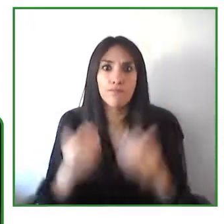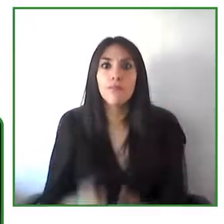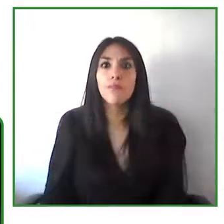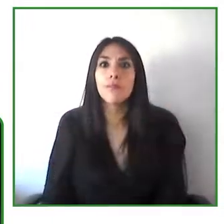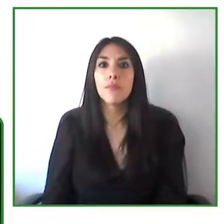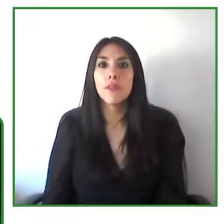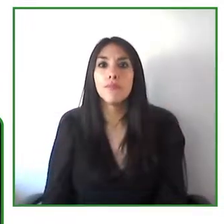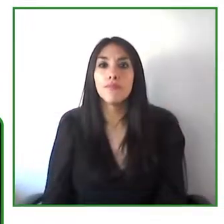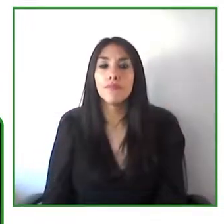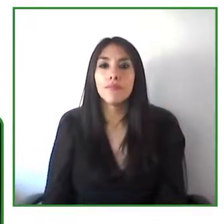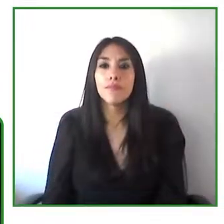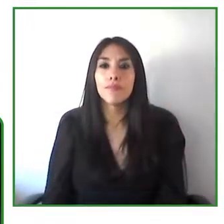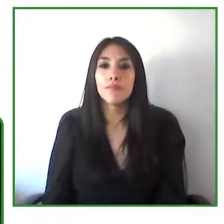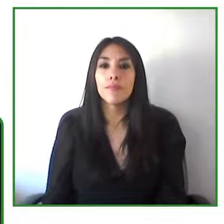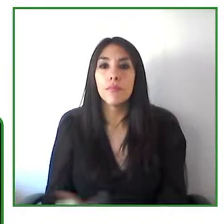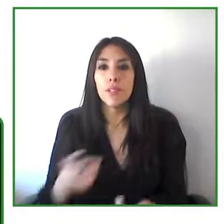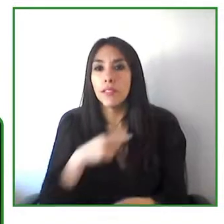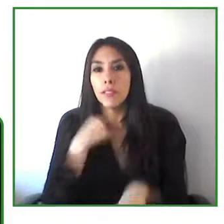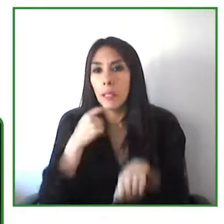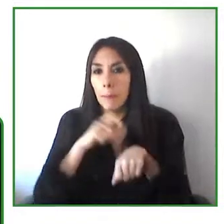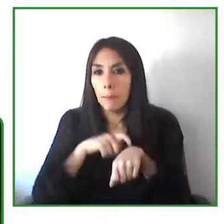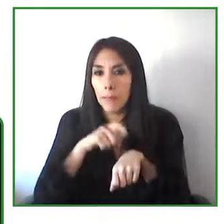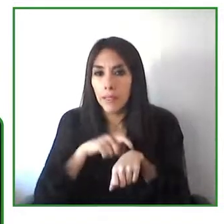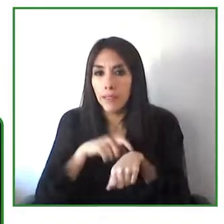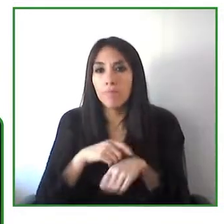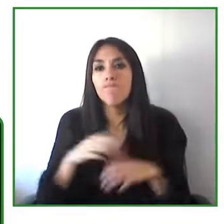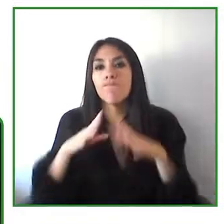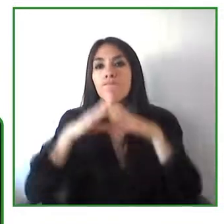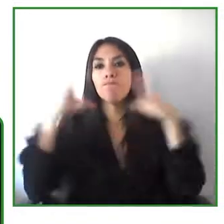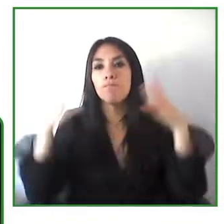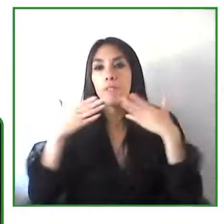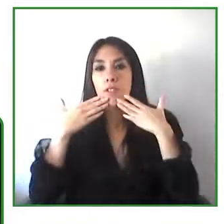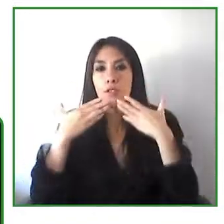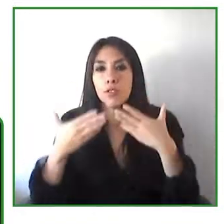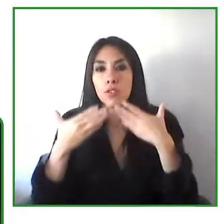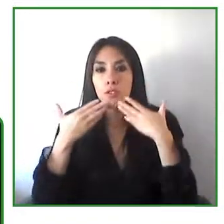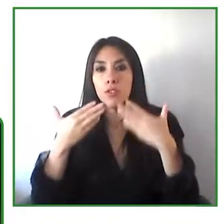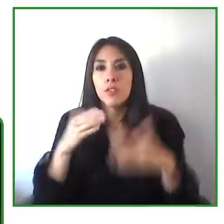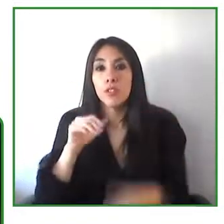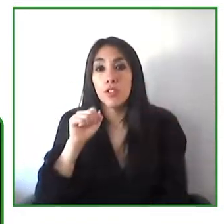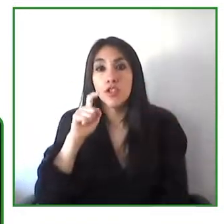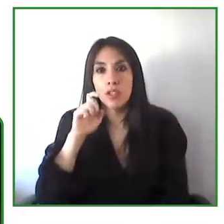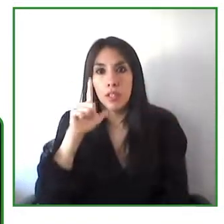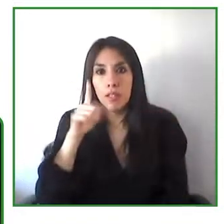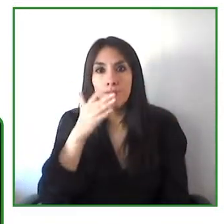this interesting Reflections, your examples and thank you Laura